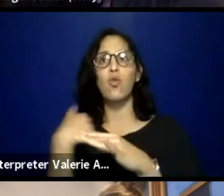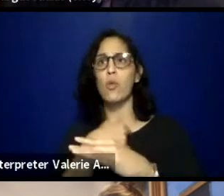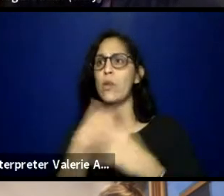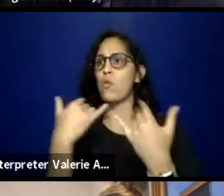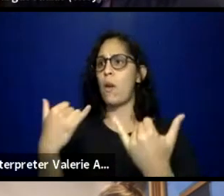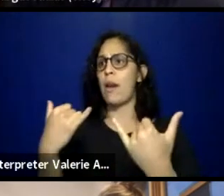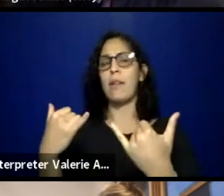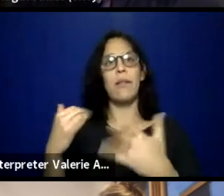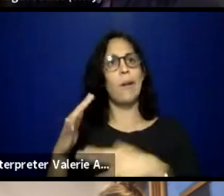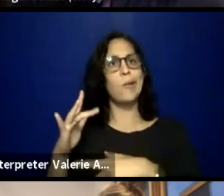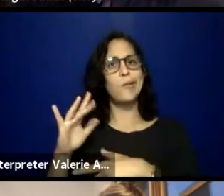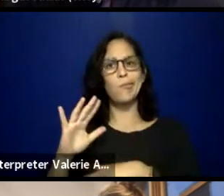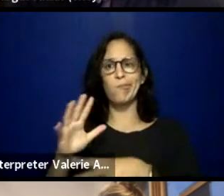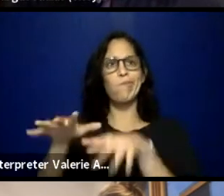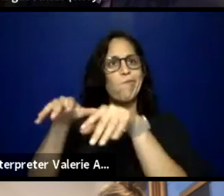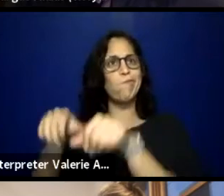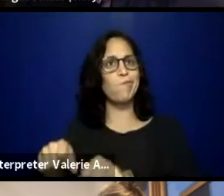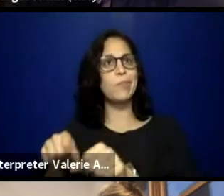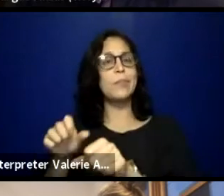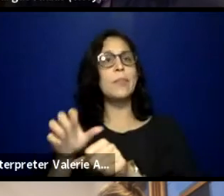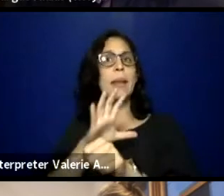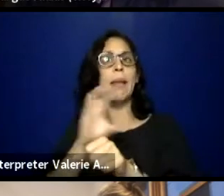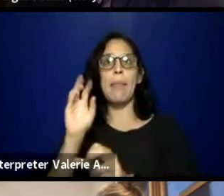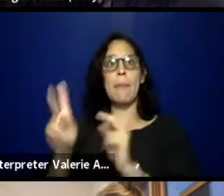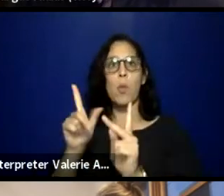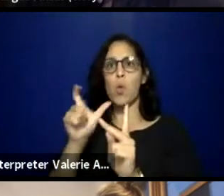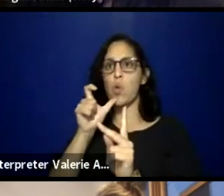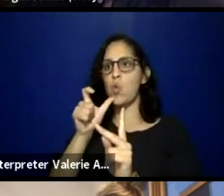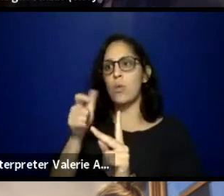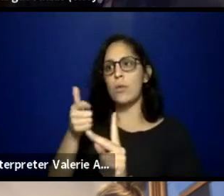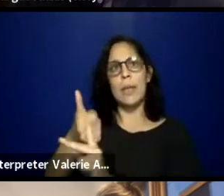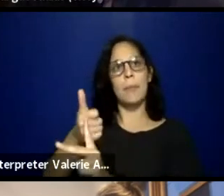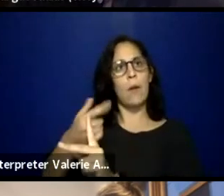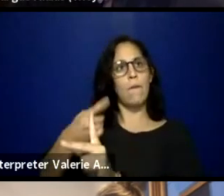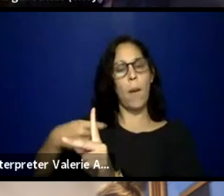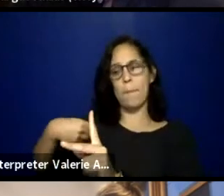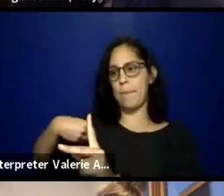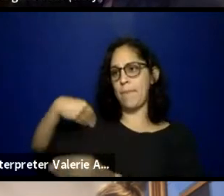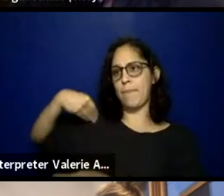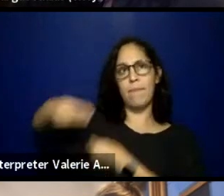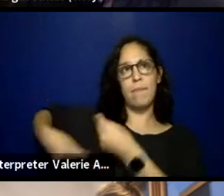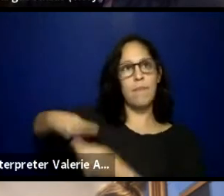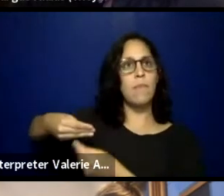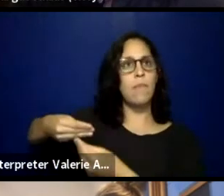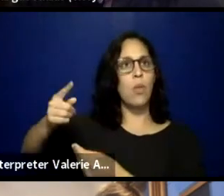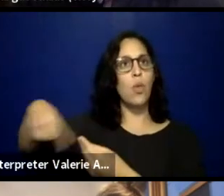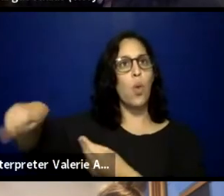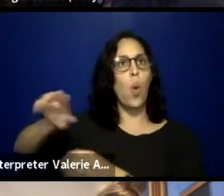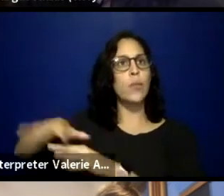as the descendants of those original caretakers of the land, because they are on this call today